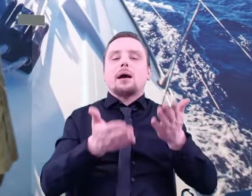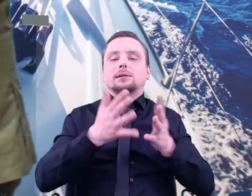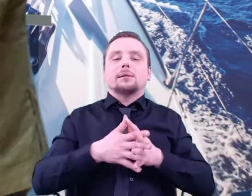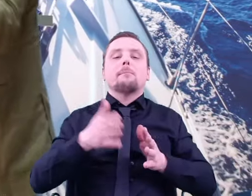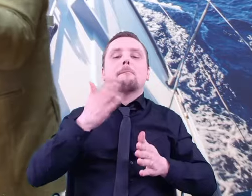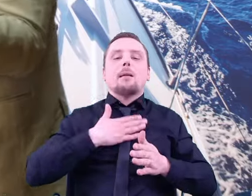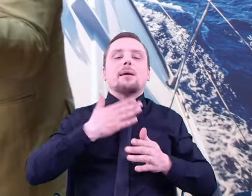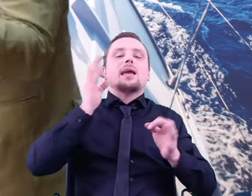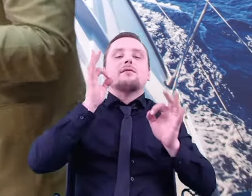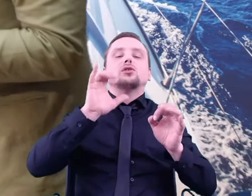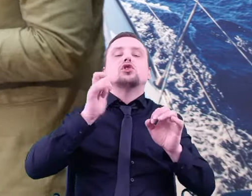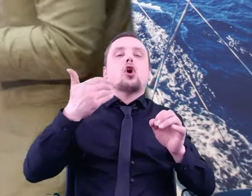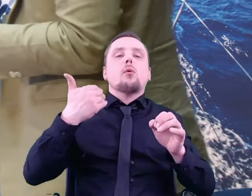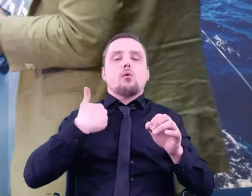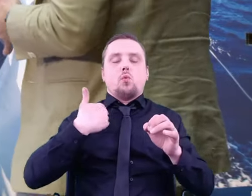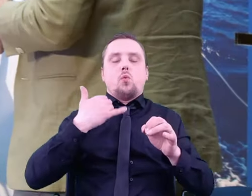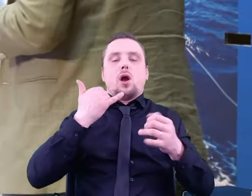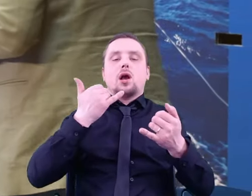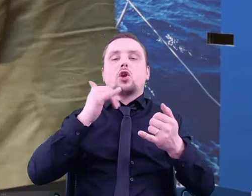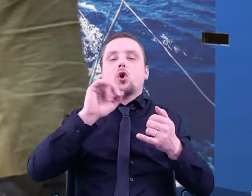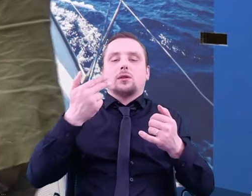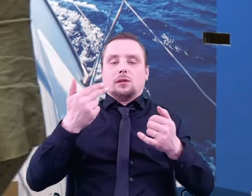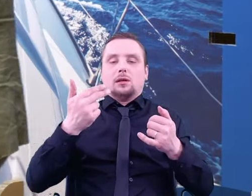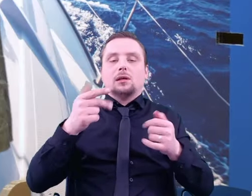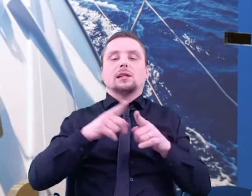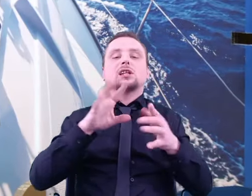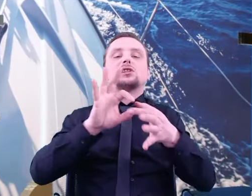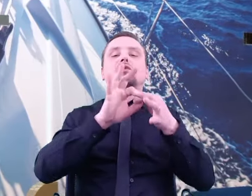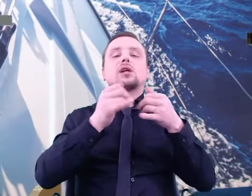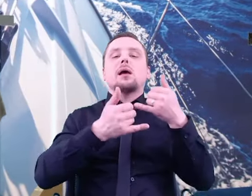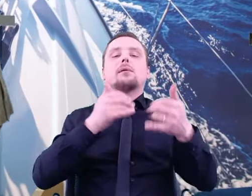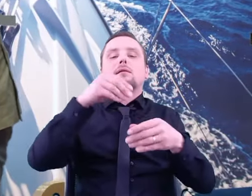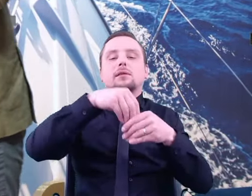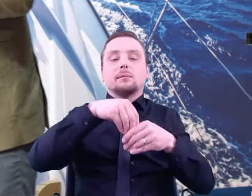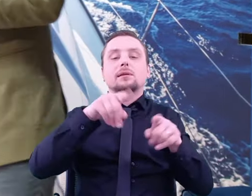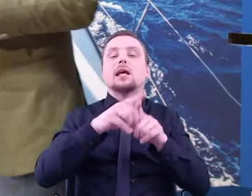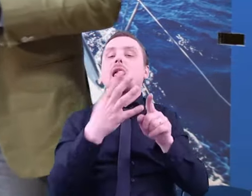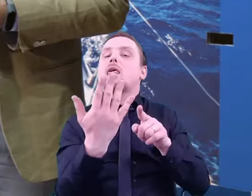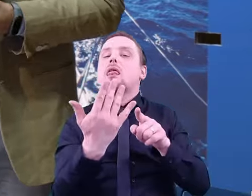what chemical compounds were in the sample, and how many of those compounds there were.